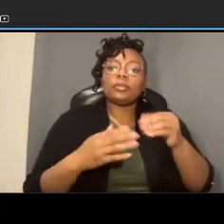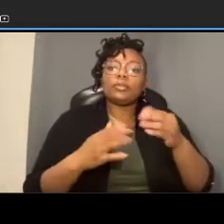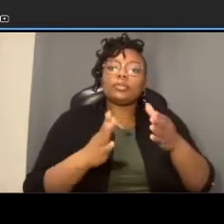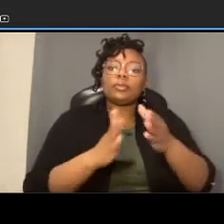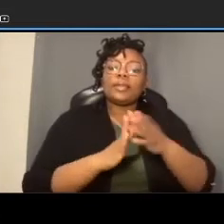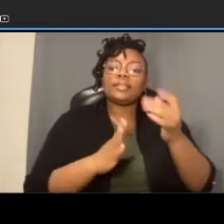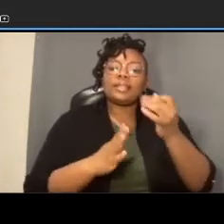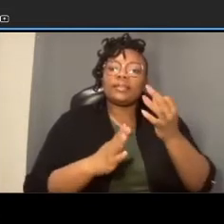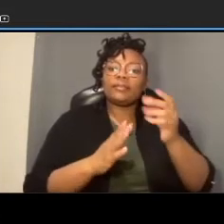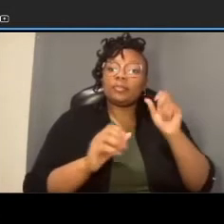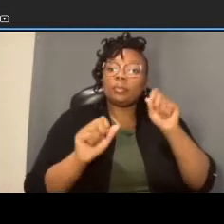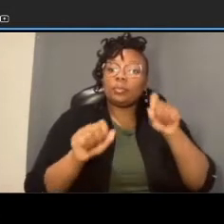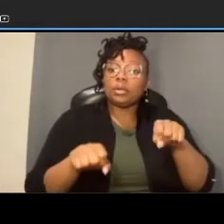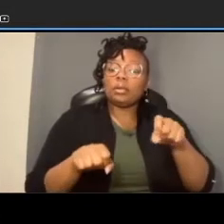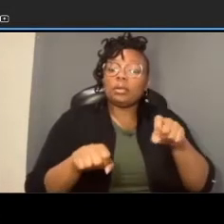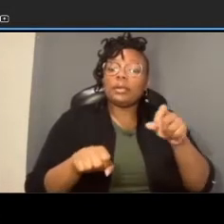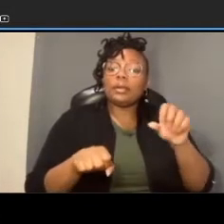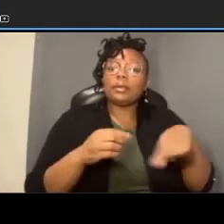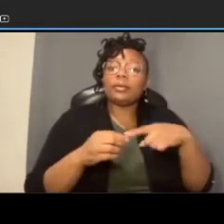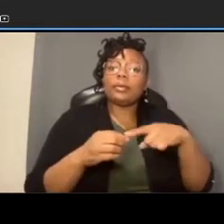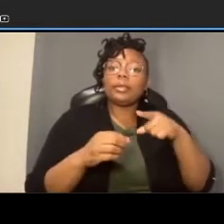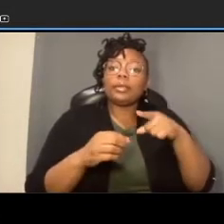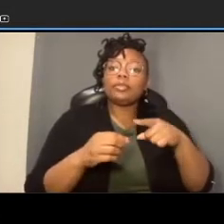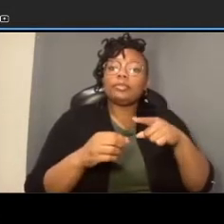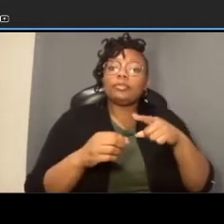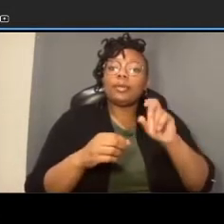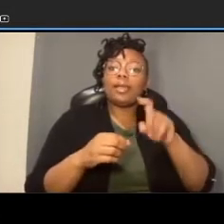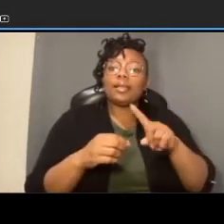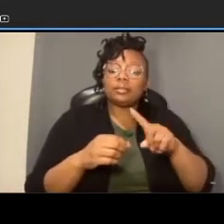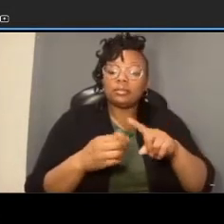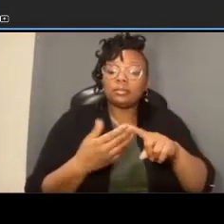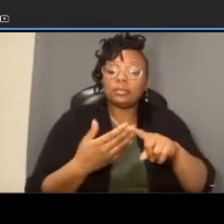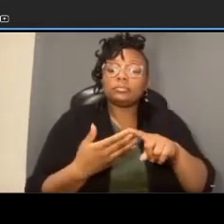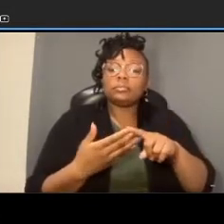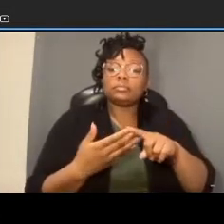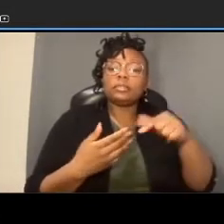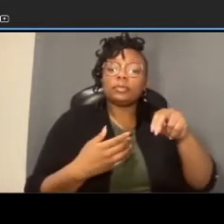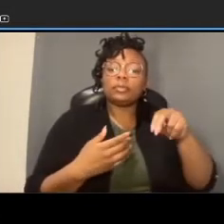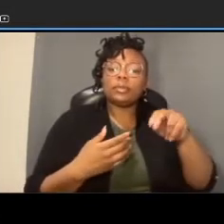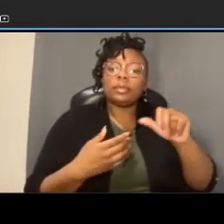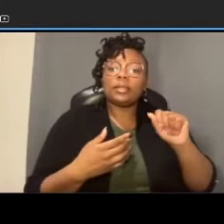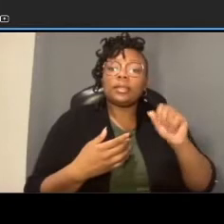a question in q a if you would designate the drawing number the plan number that would be